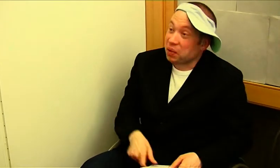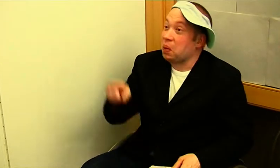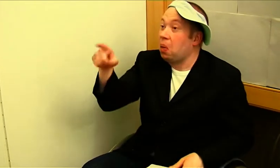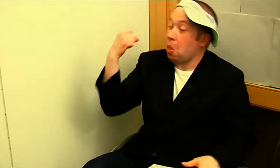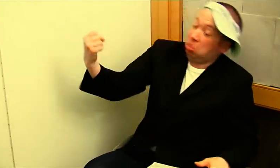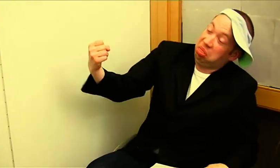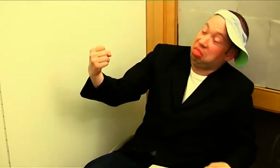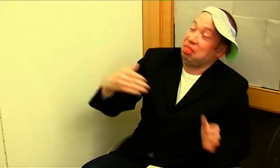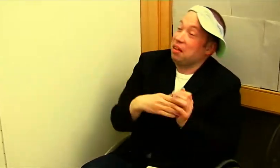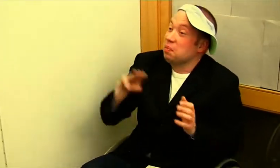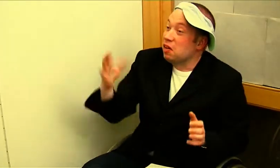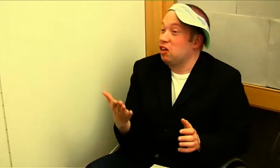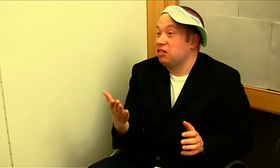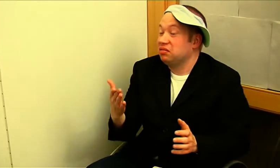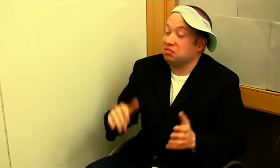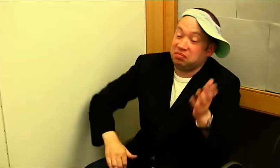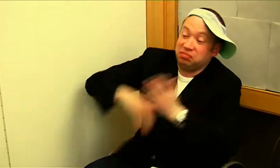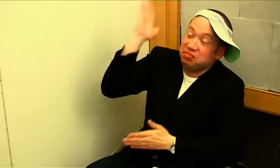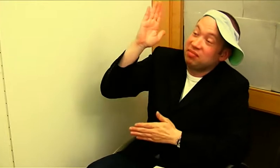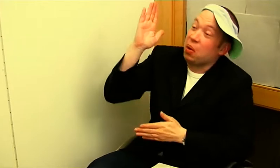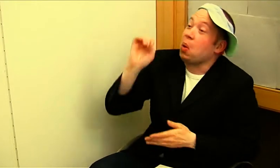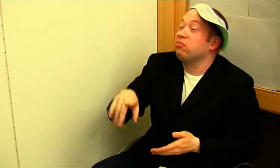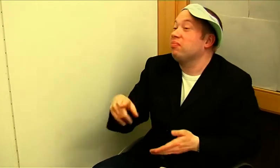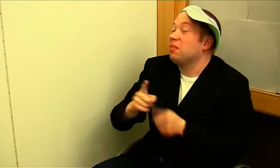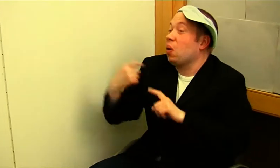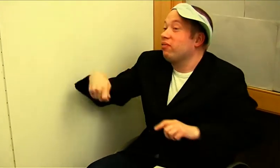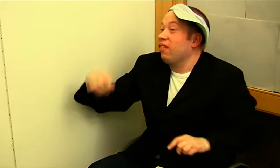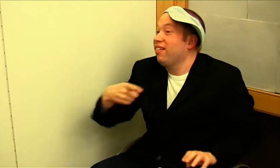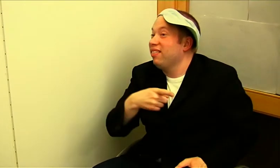You threaten My with notice to quit if she would be President...